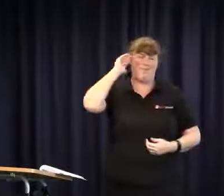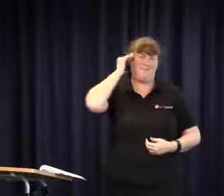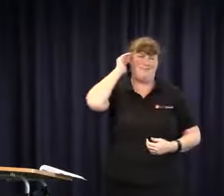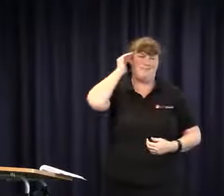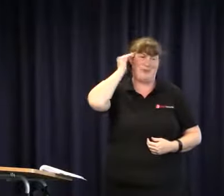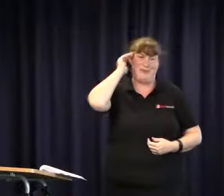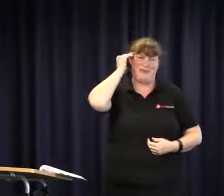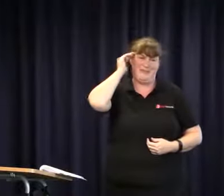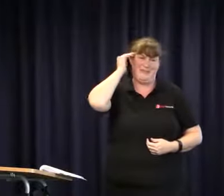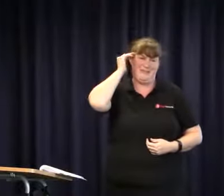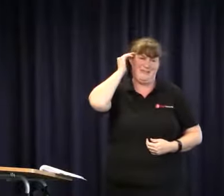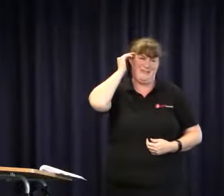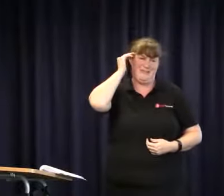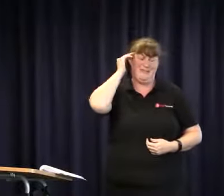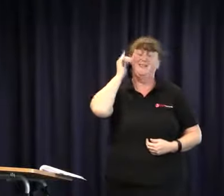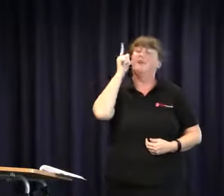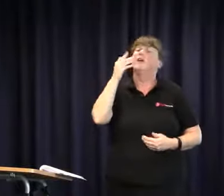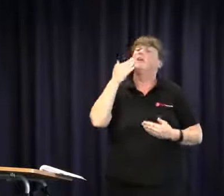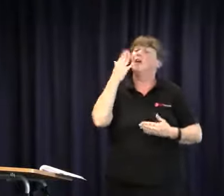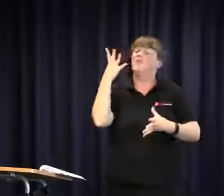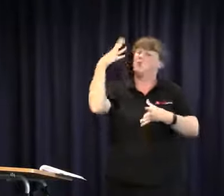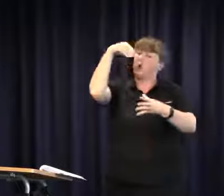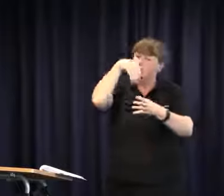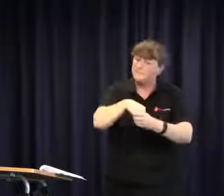years and she is absolutely exhausted but she is still going and she is very persistent.